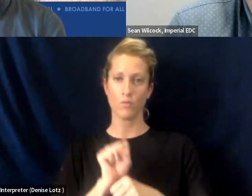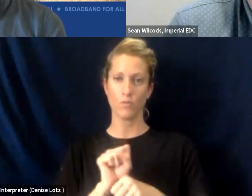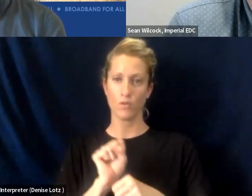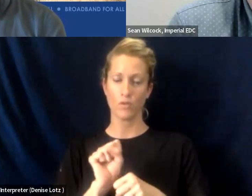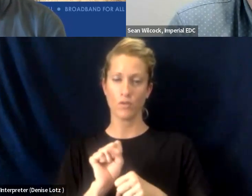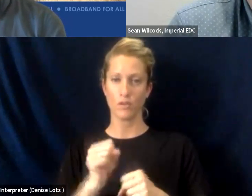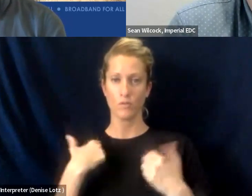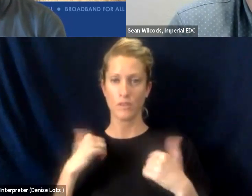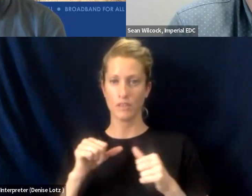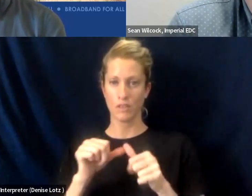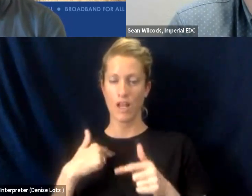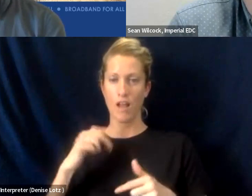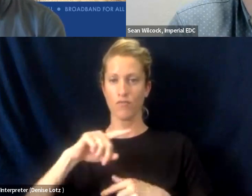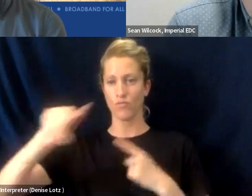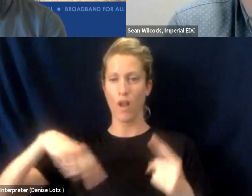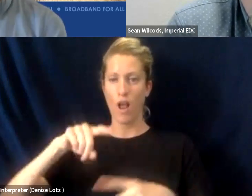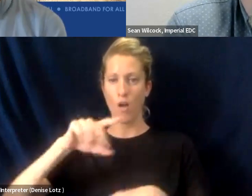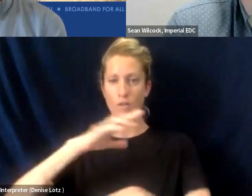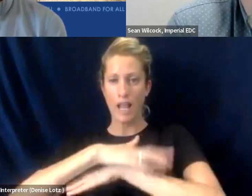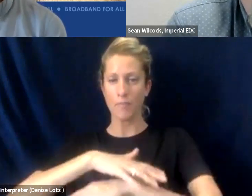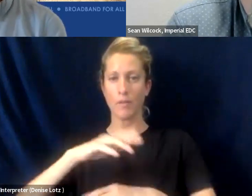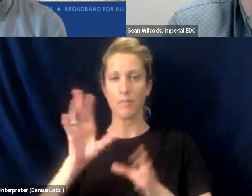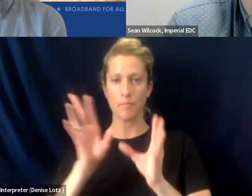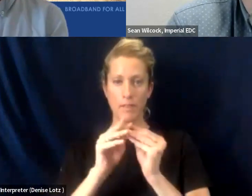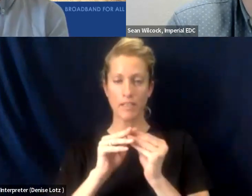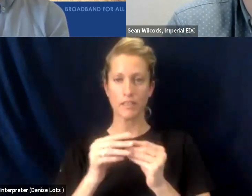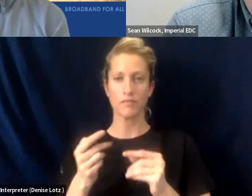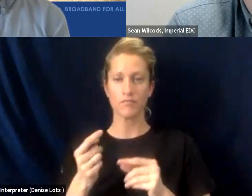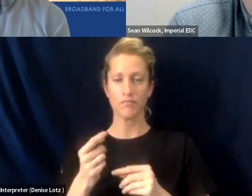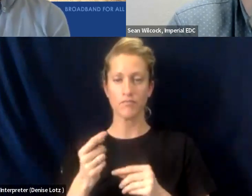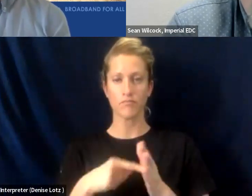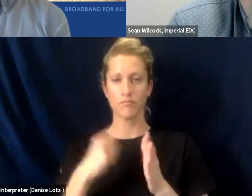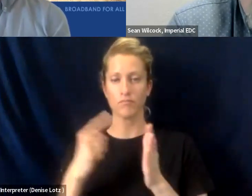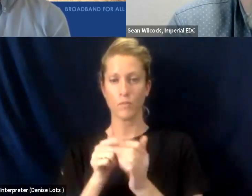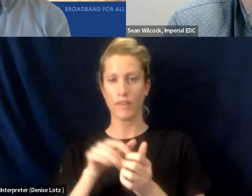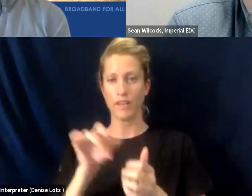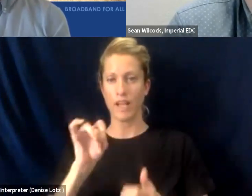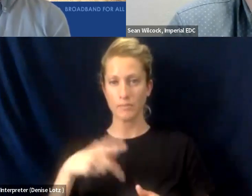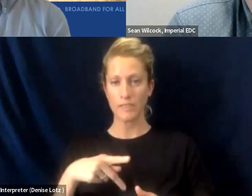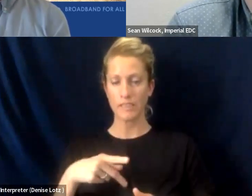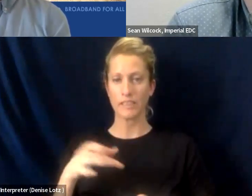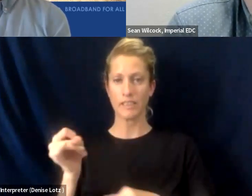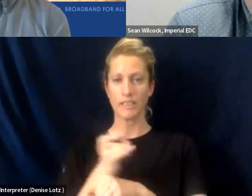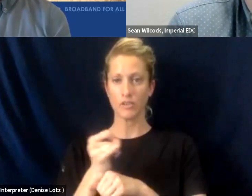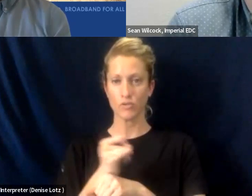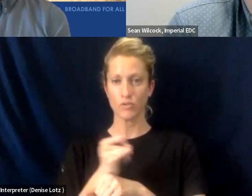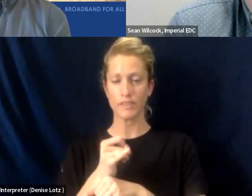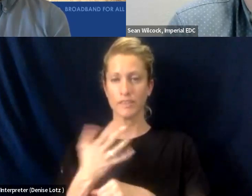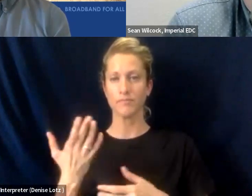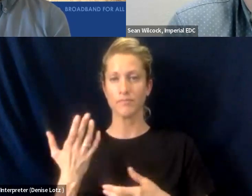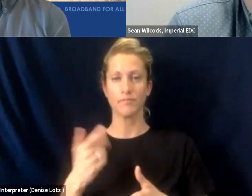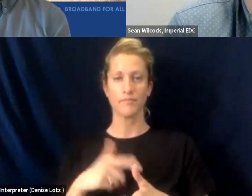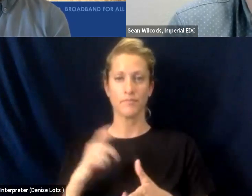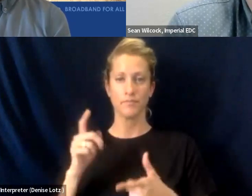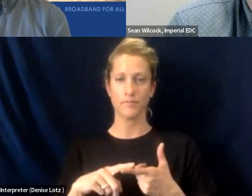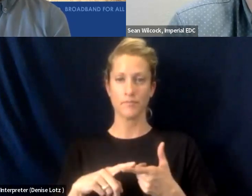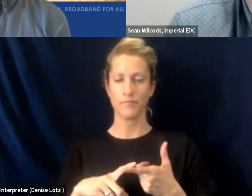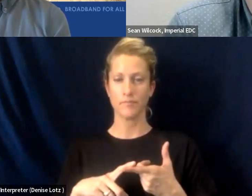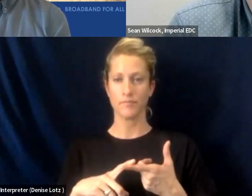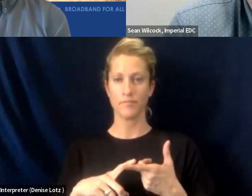to have round table meetings periodically with ISPs industry and continue to forward